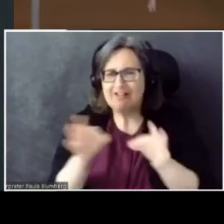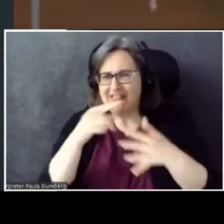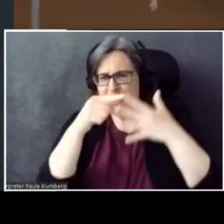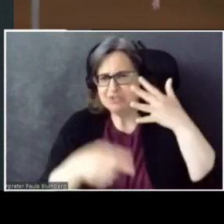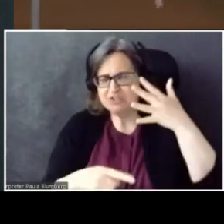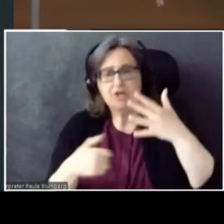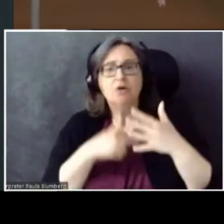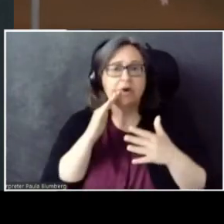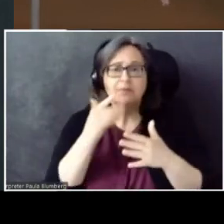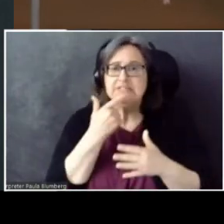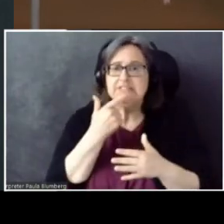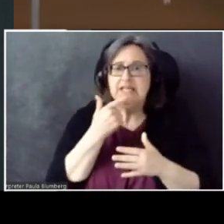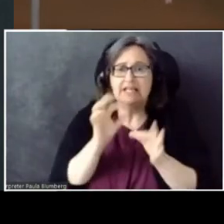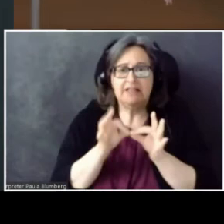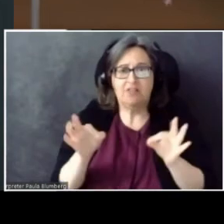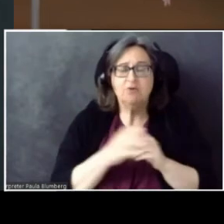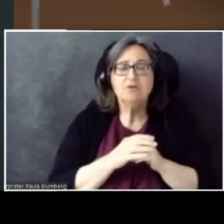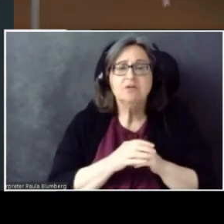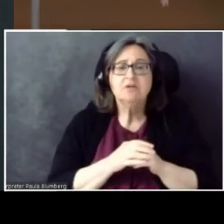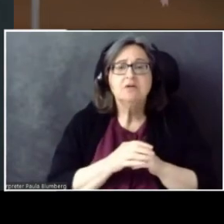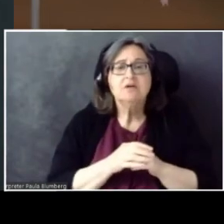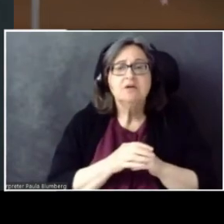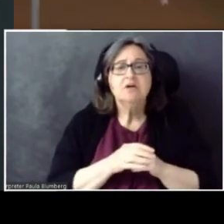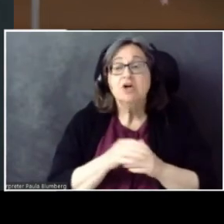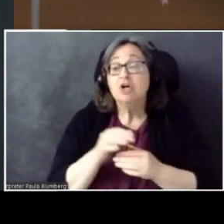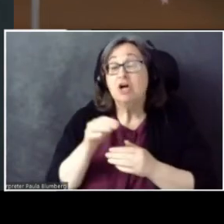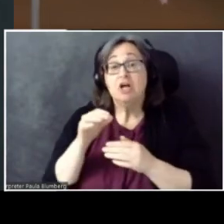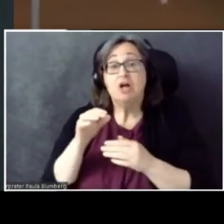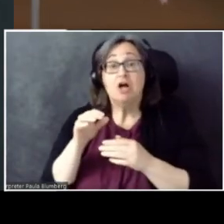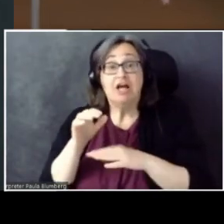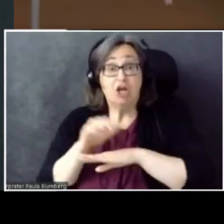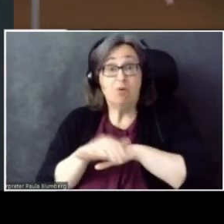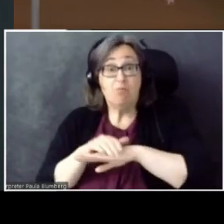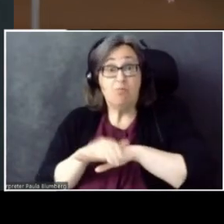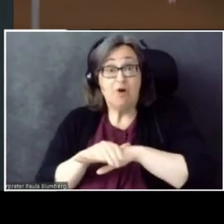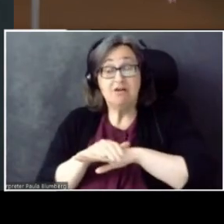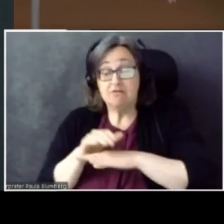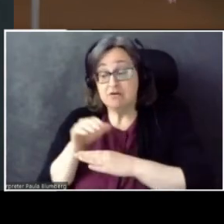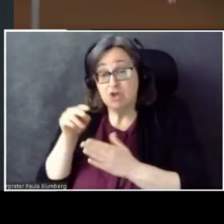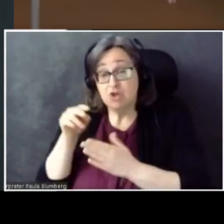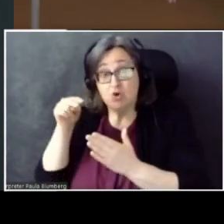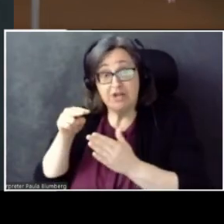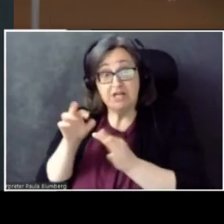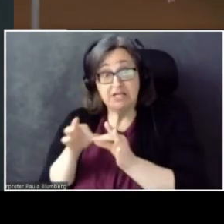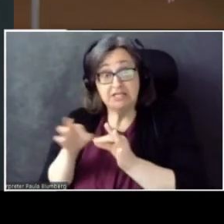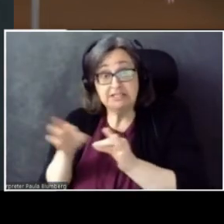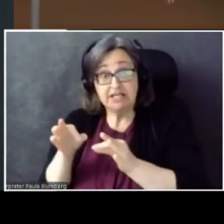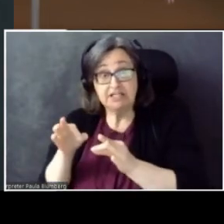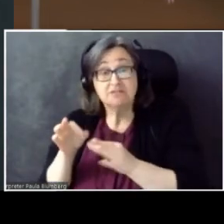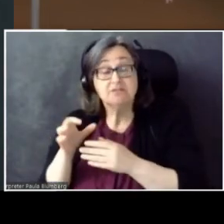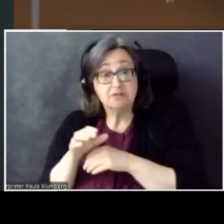The text a reader in Britain is looking at, and the text a reader in the United States